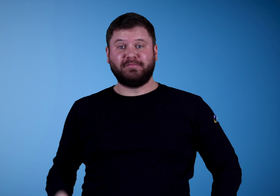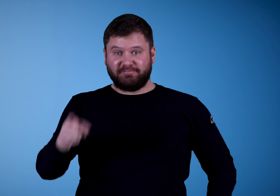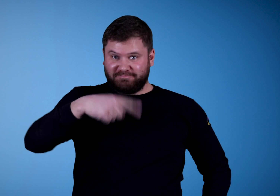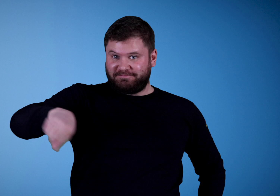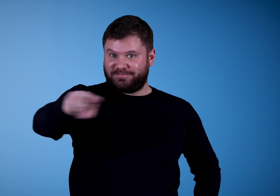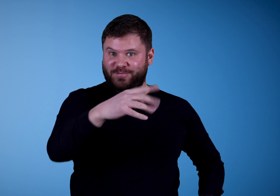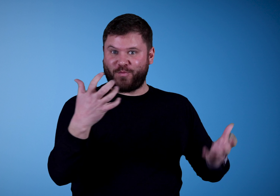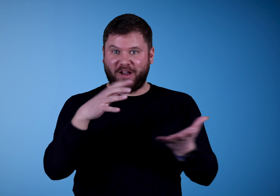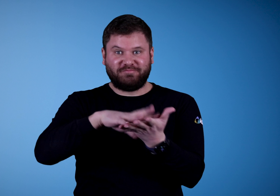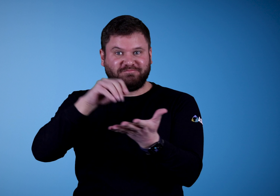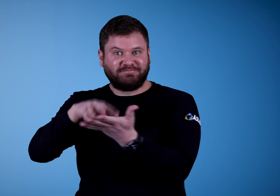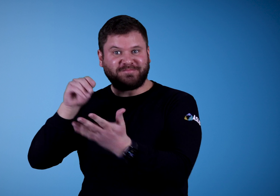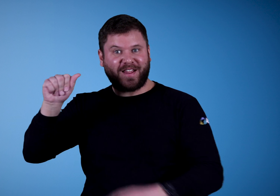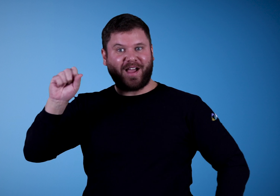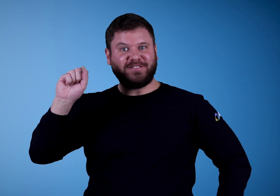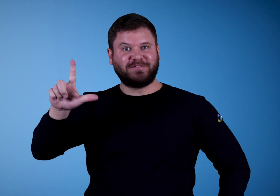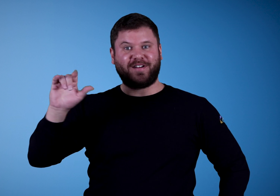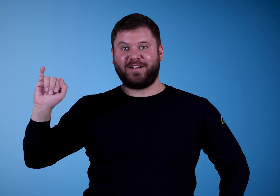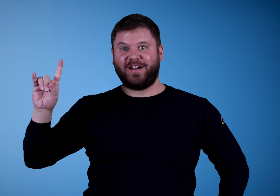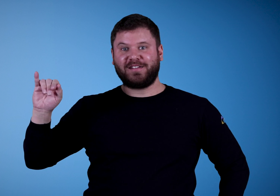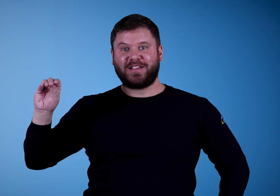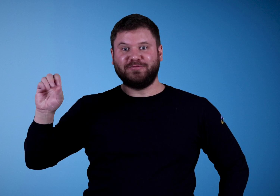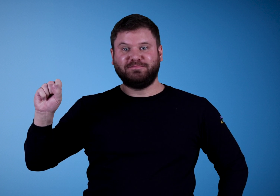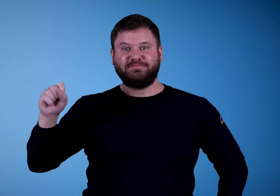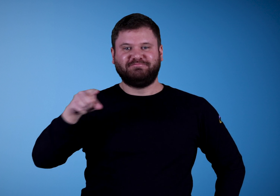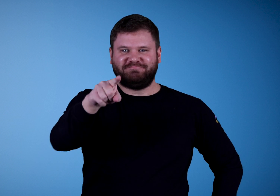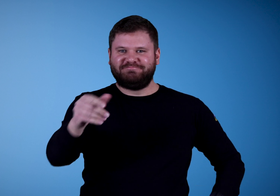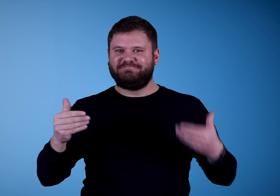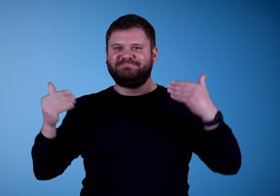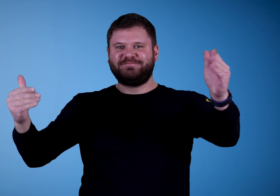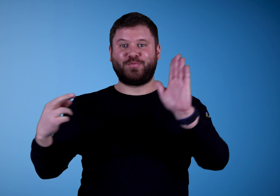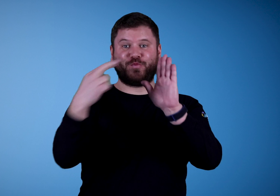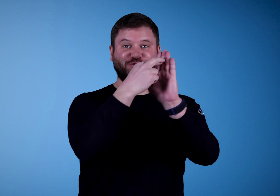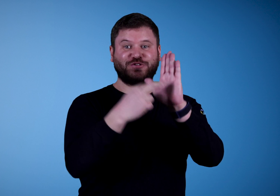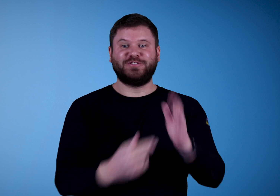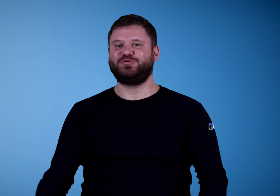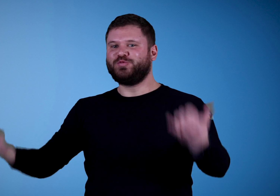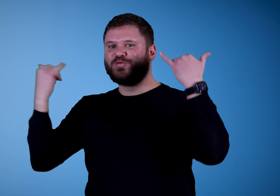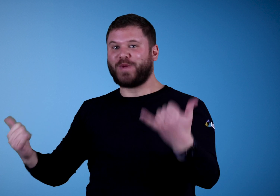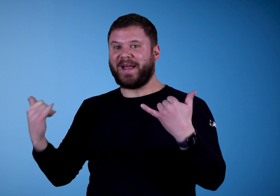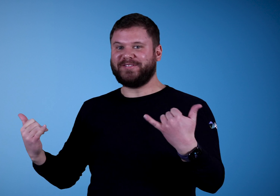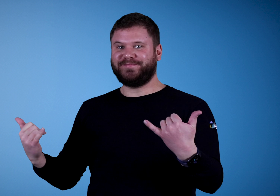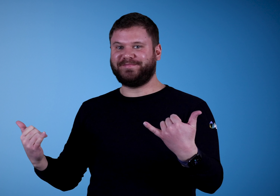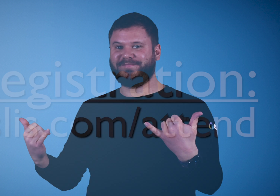Do you want to learn ASL idioms? Register today!